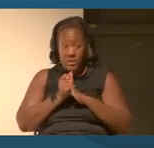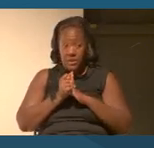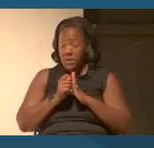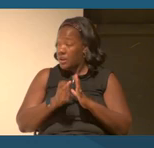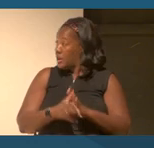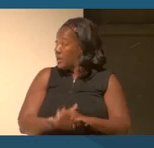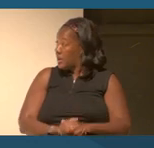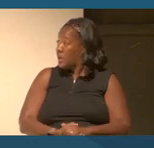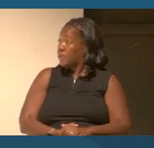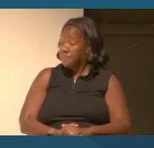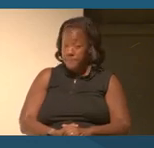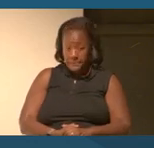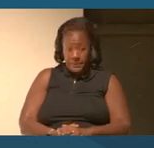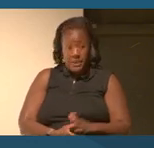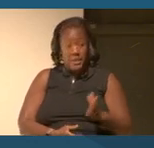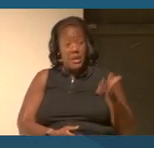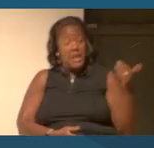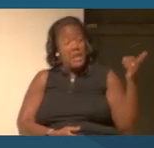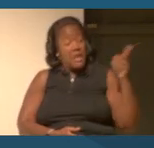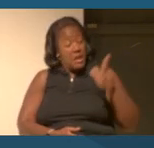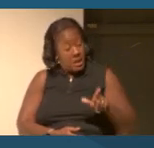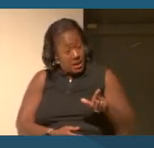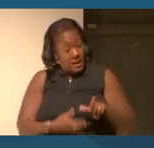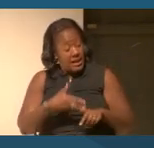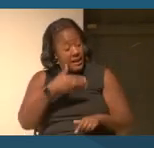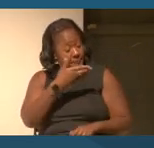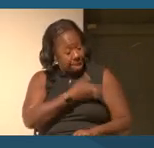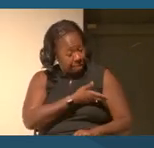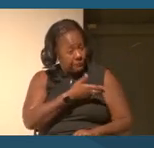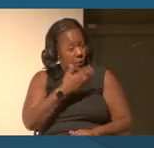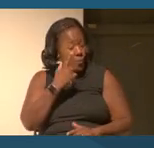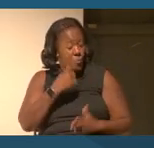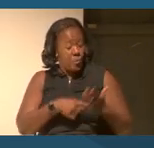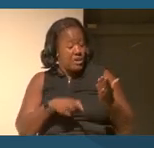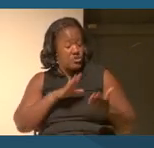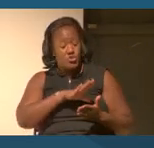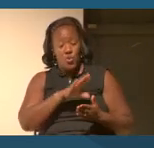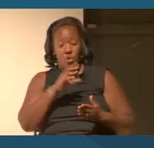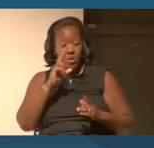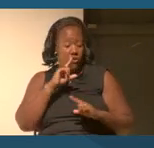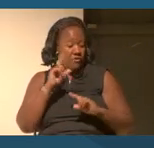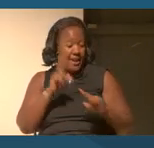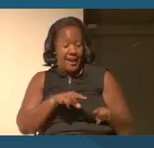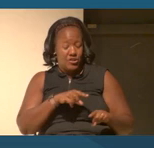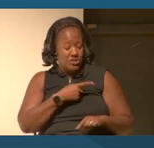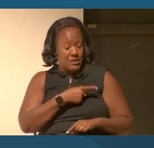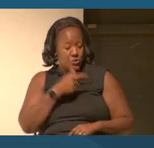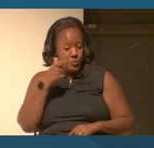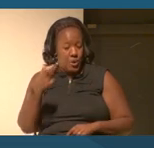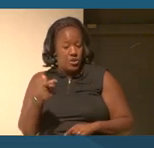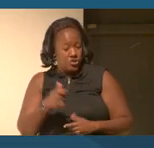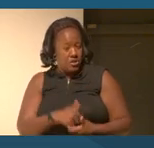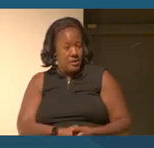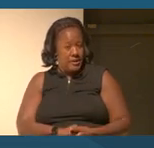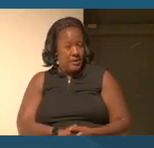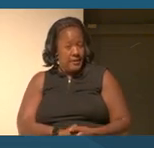Dr Mack, for you, what's your initial reaction as you kind of take in that video.